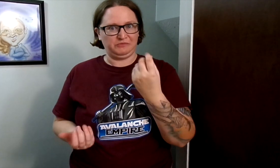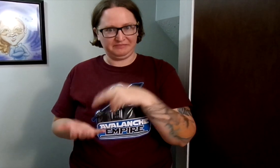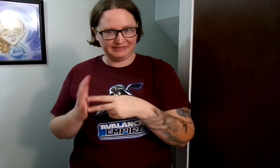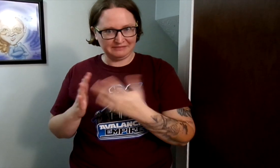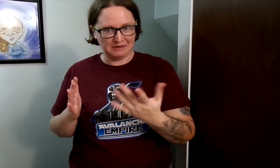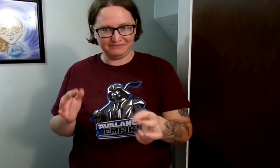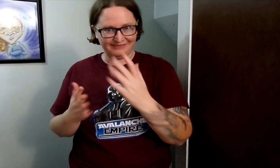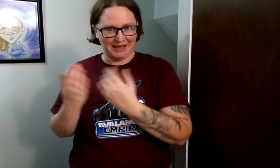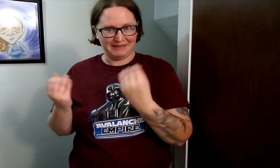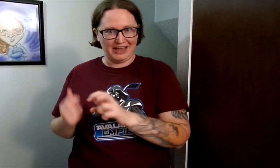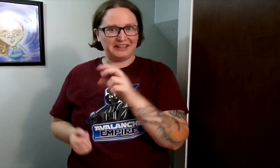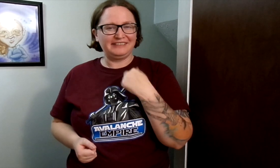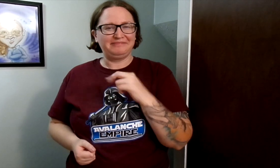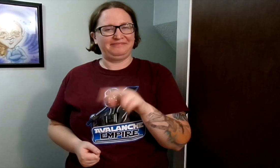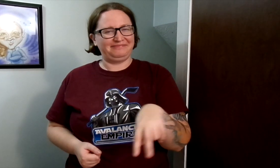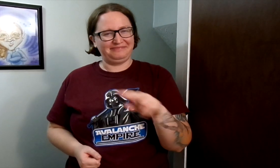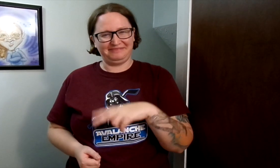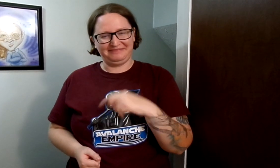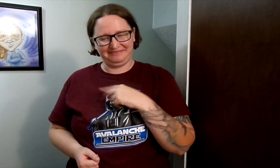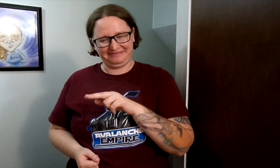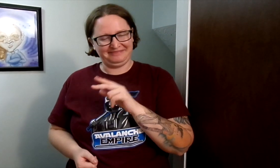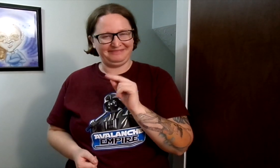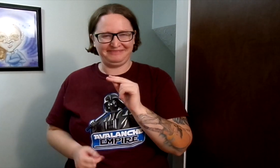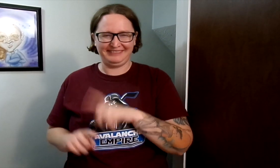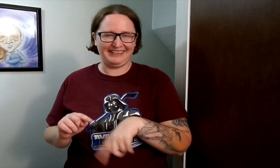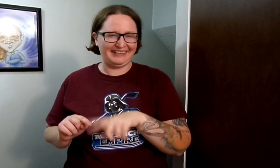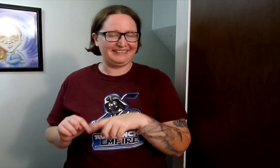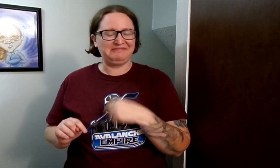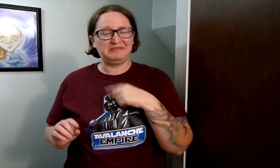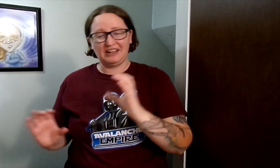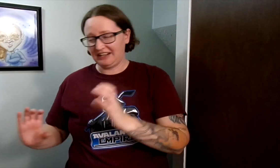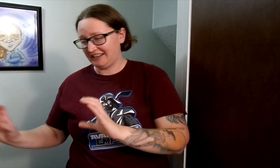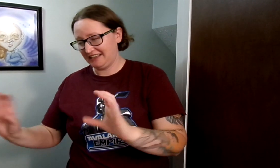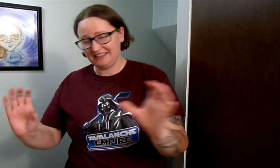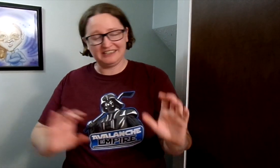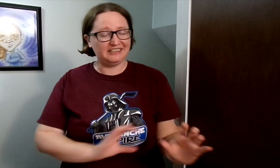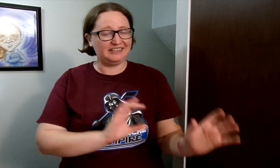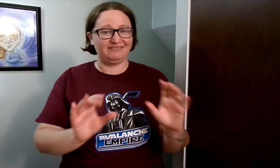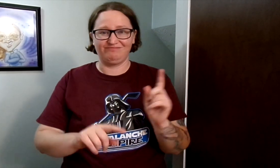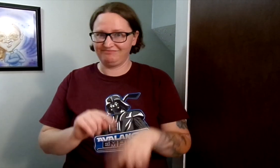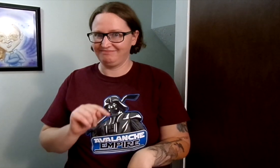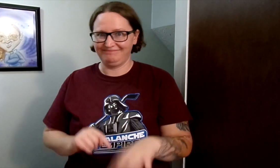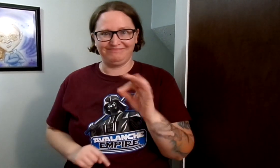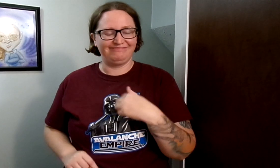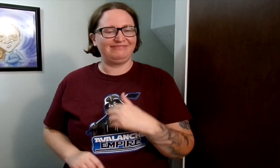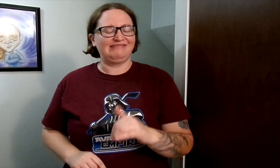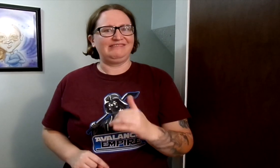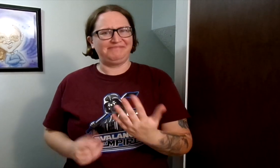Somehow she'd walked away. I was like no that can't be. So we looked everywhere, couldn't find her.